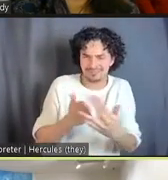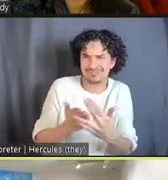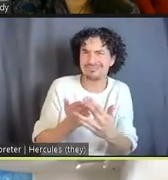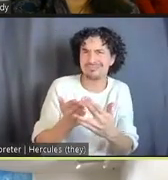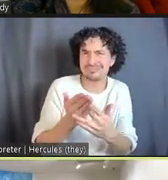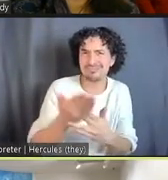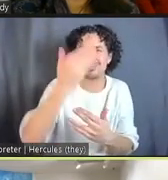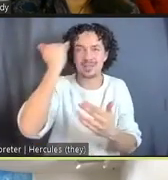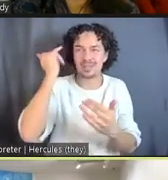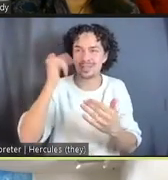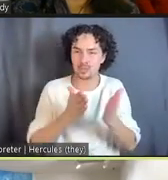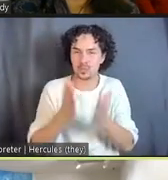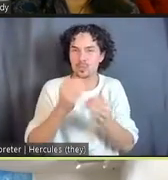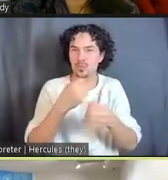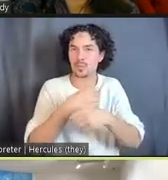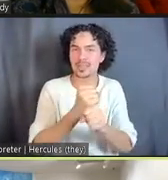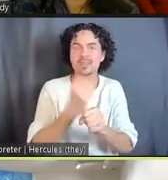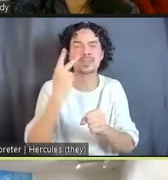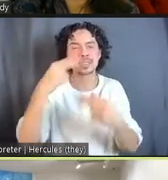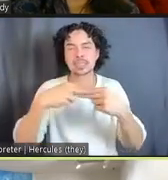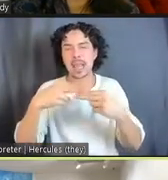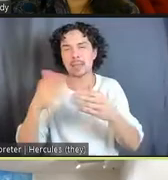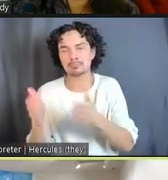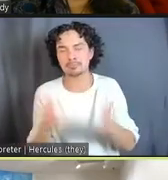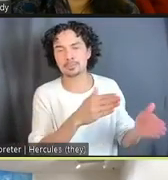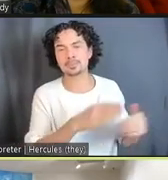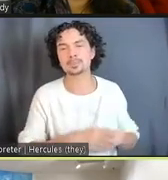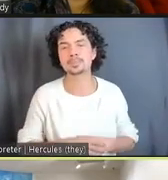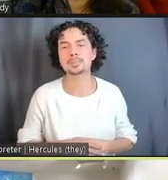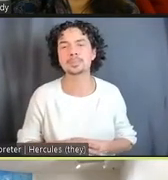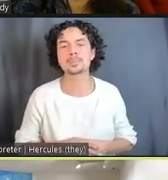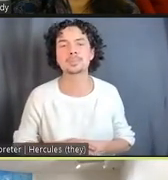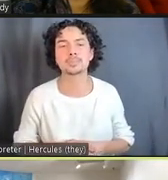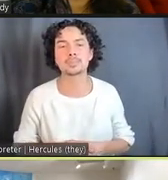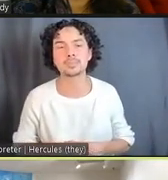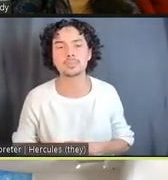And then if you go to the next slide, I get at the idea of penal matter, which